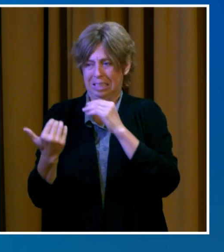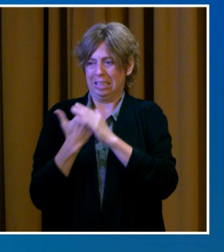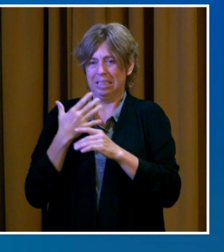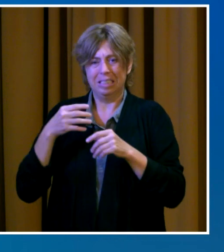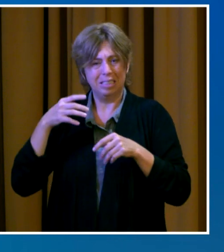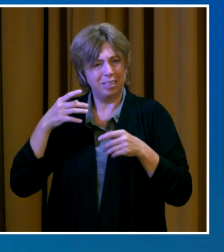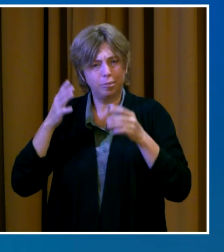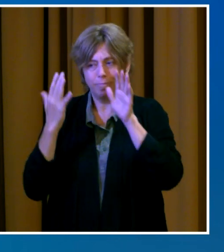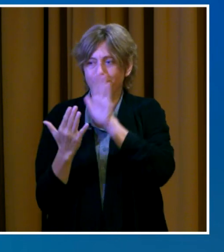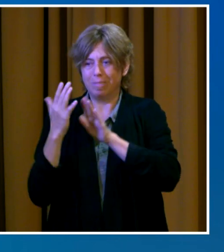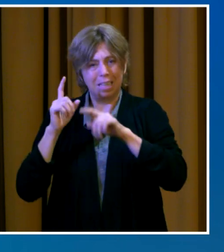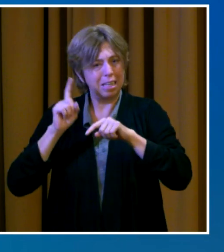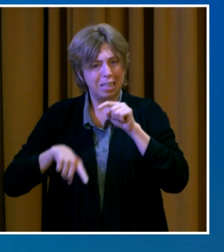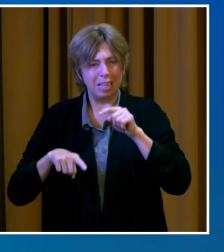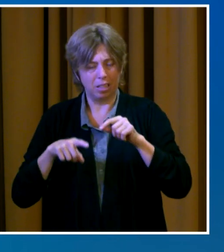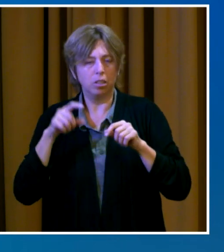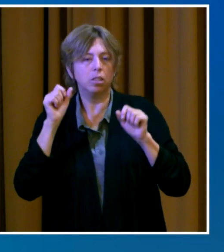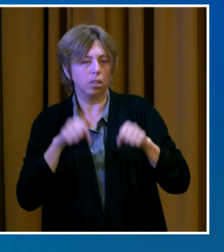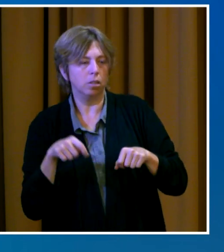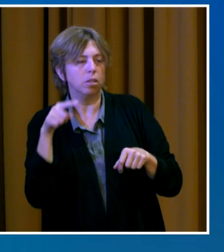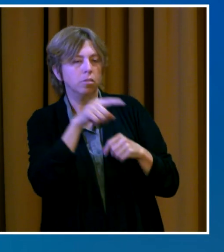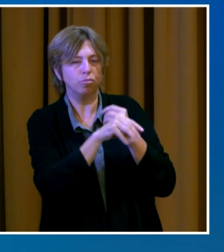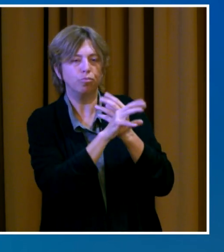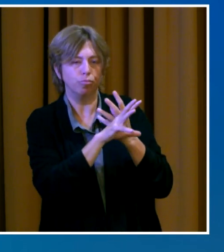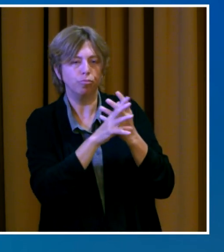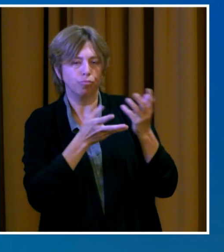Community members are invited to view the City Council workshop